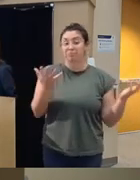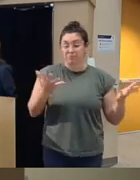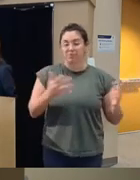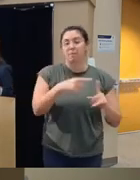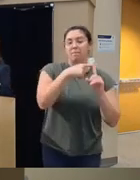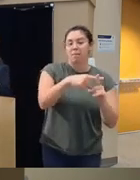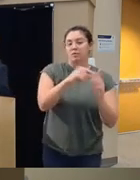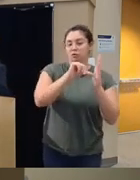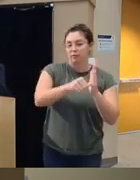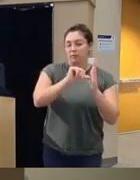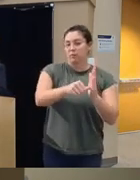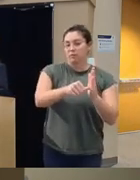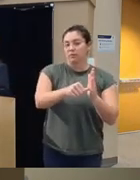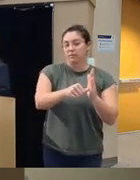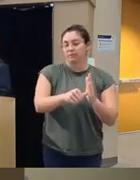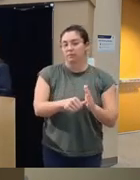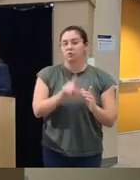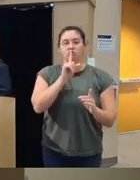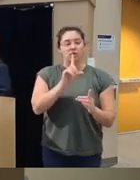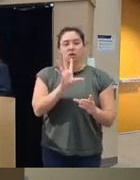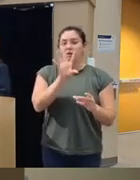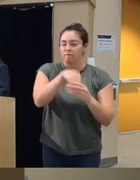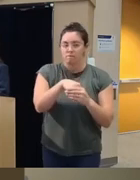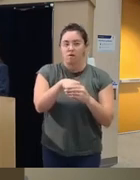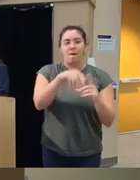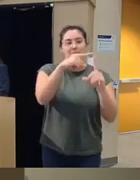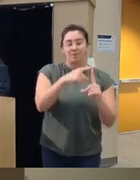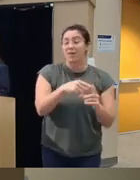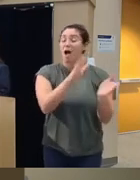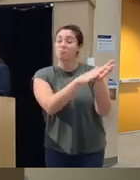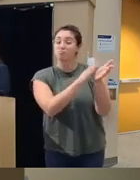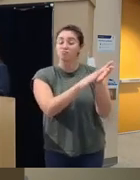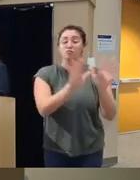so we built in random positive affirmations like great job you're on your way to positive